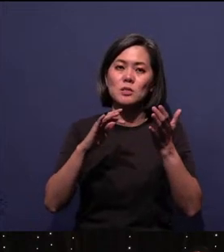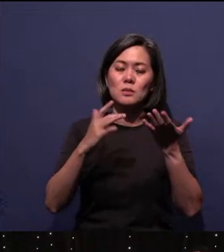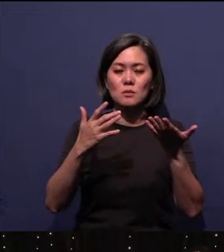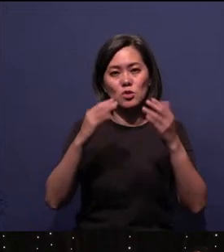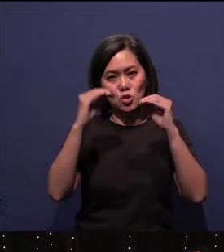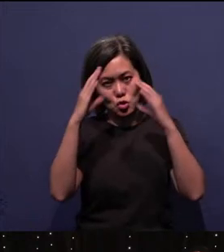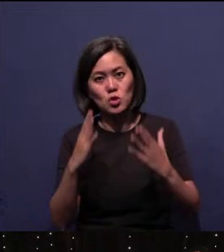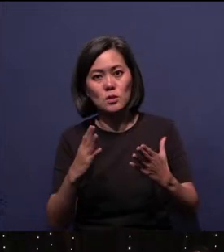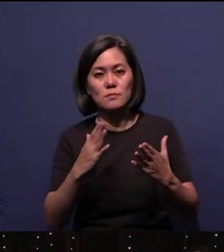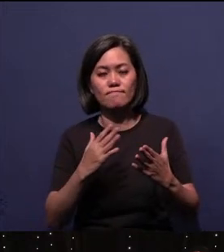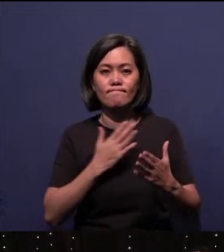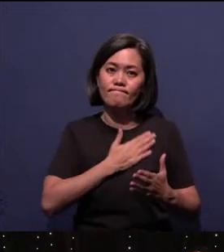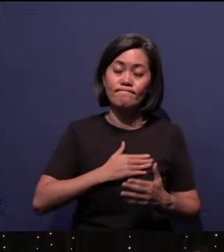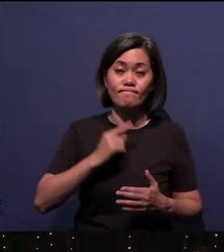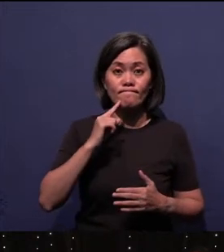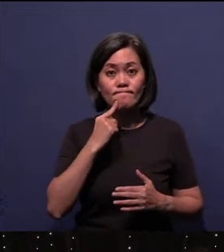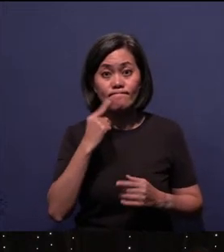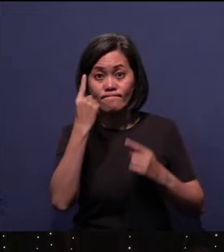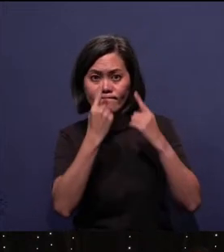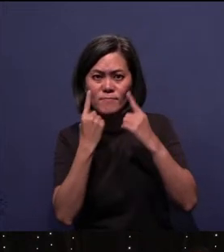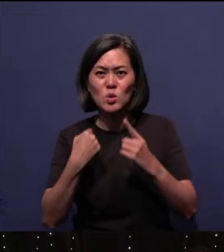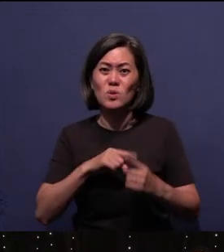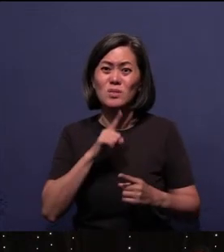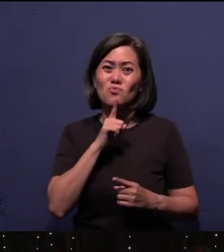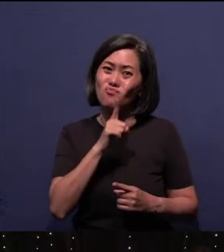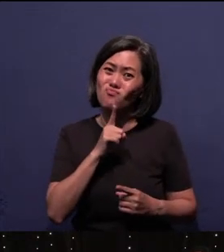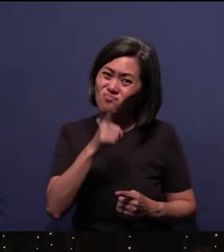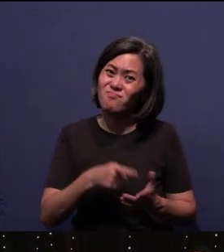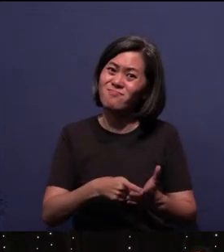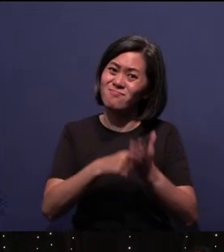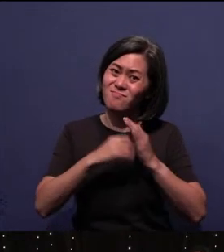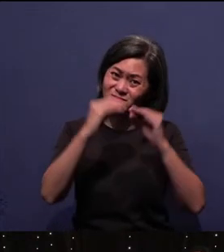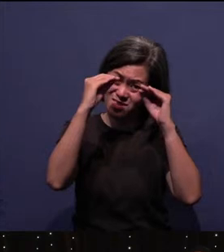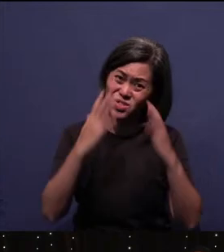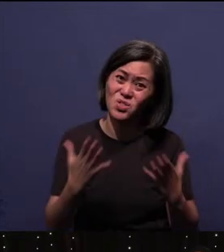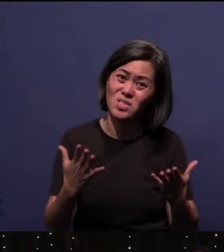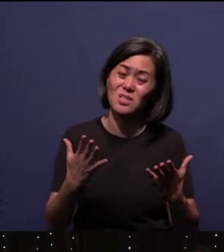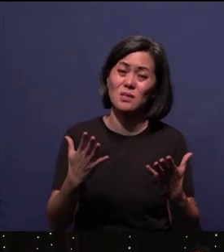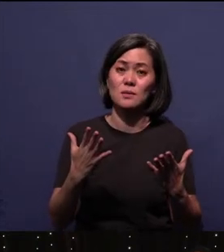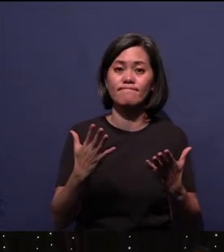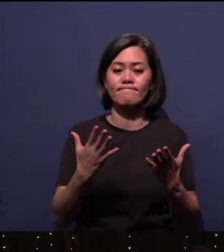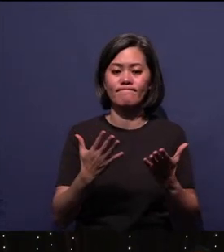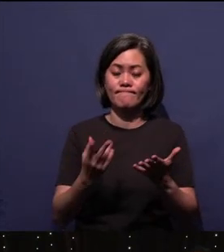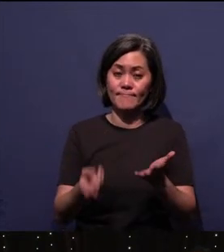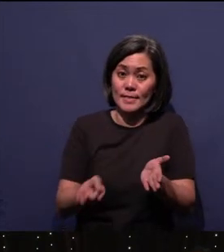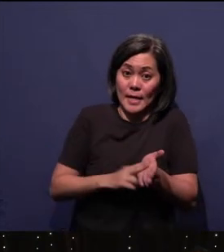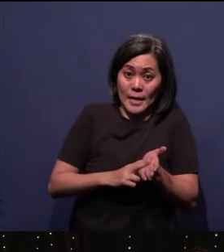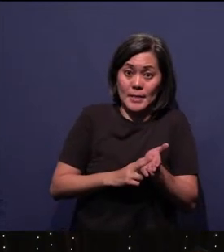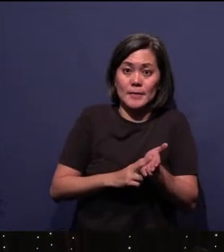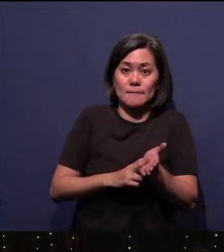Please seriously consider we badly need teachers. So kindly sign up at the QR code.